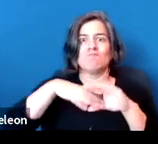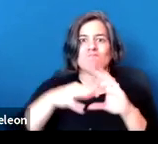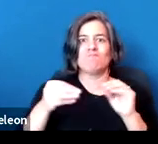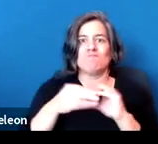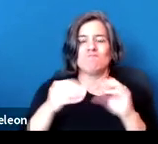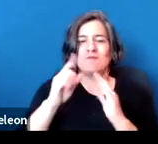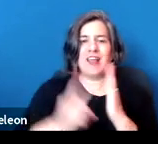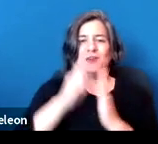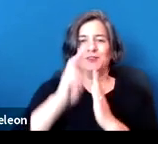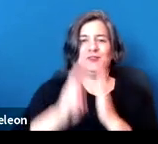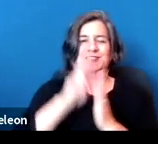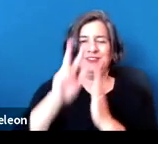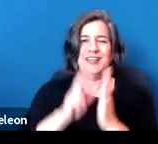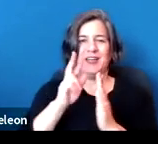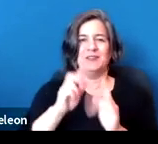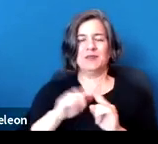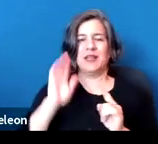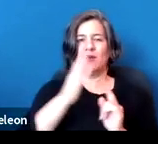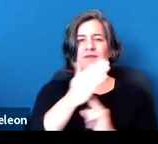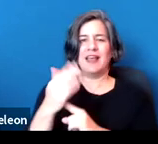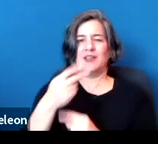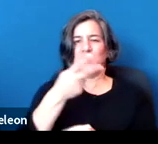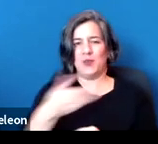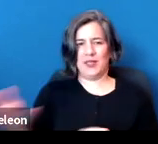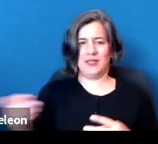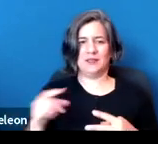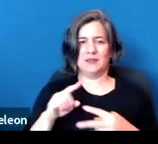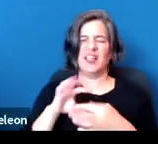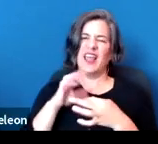but I'll just flag two things that are, again, very relevant now.